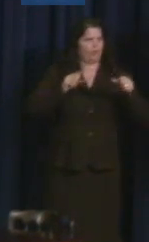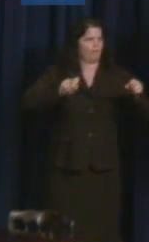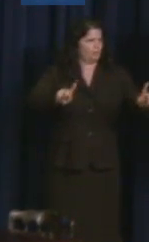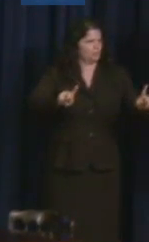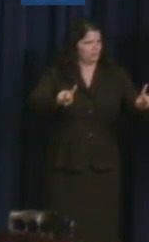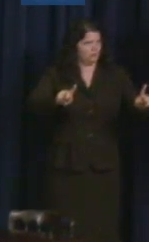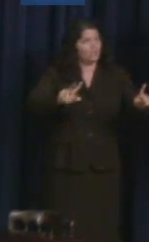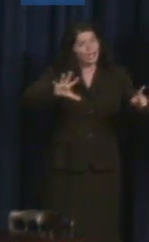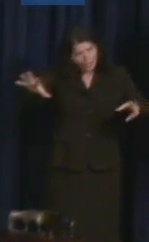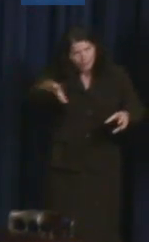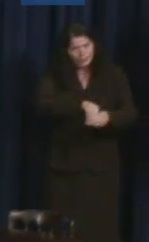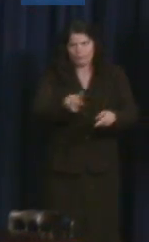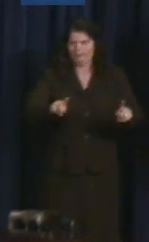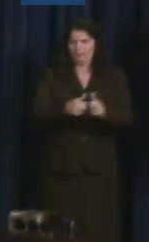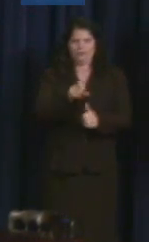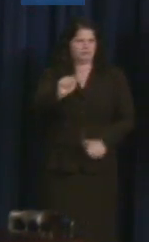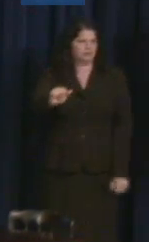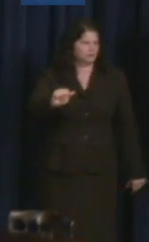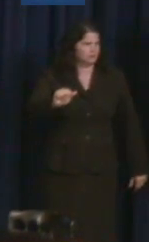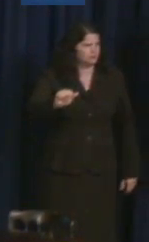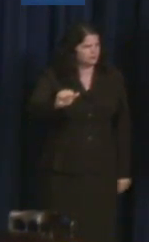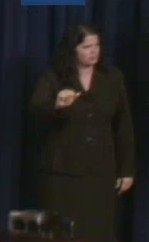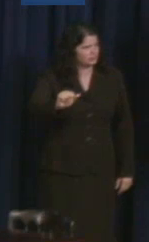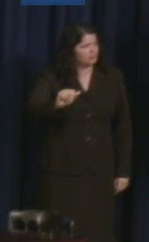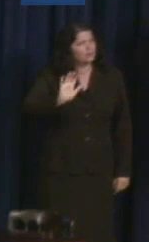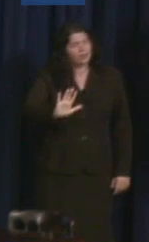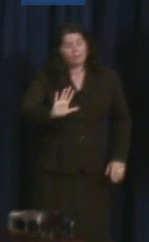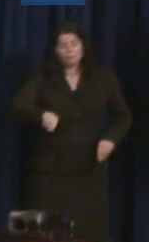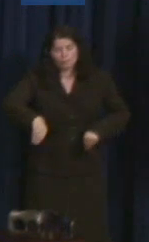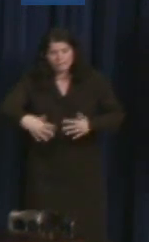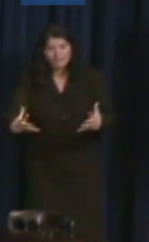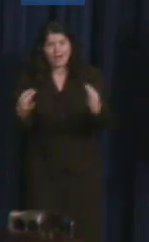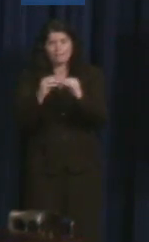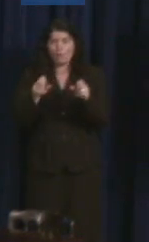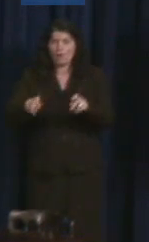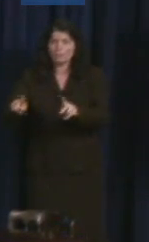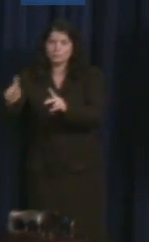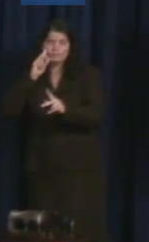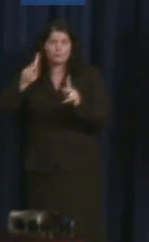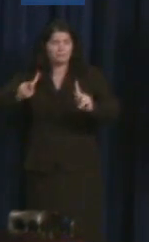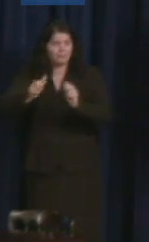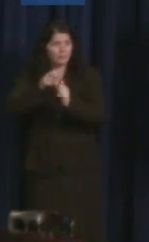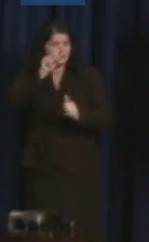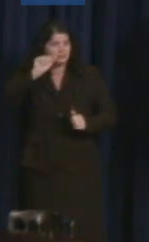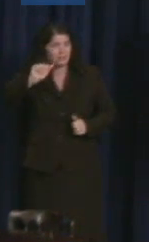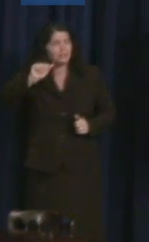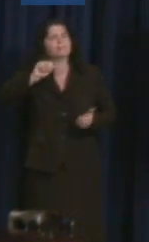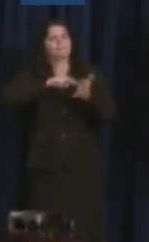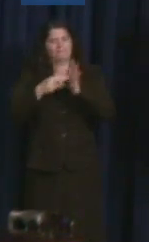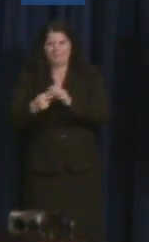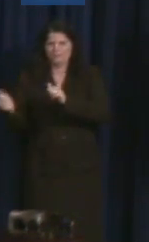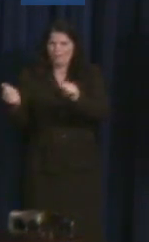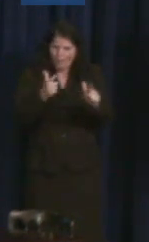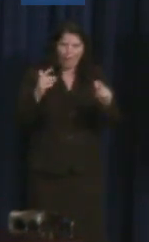Providing greater opportunity for Americans with disabilities is inextricably linked to each individual's success, but it's also linked to the